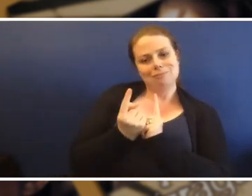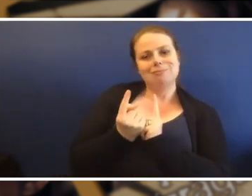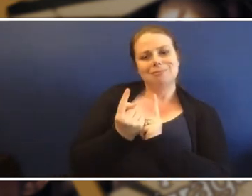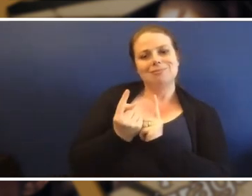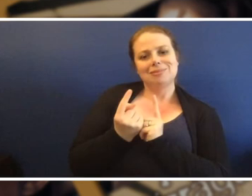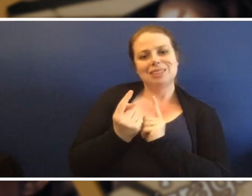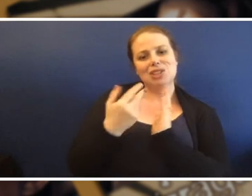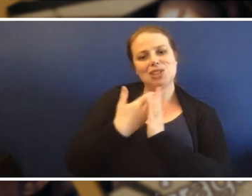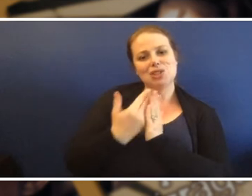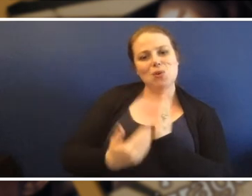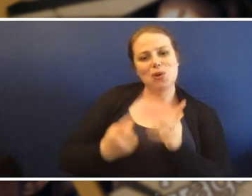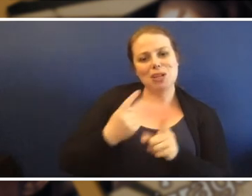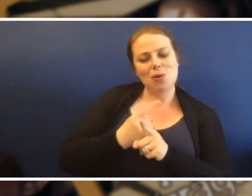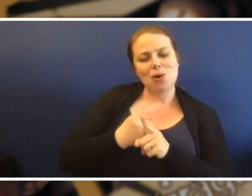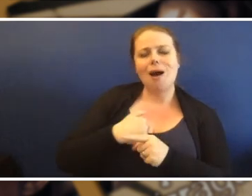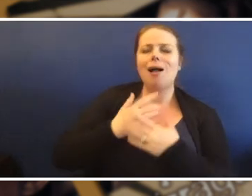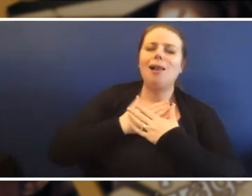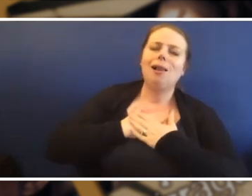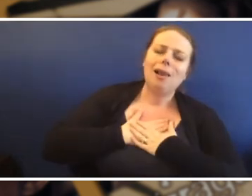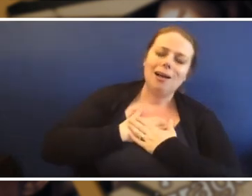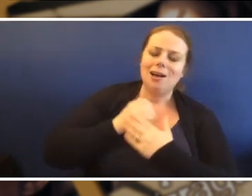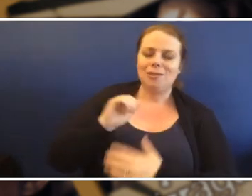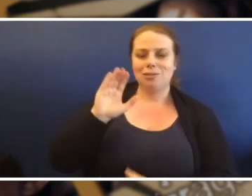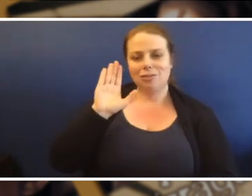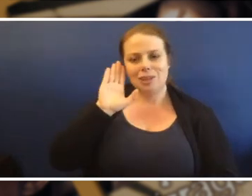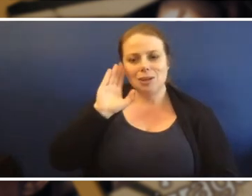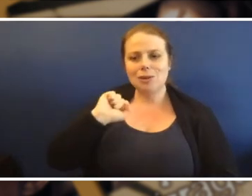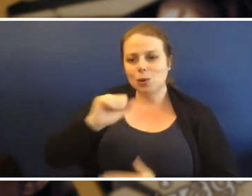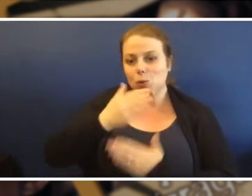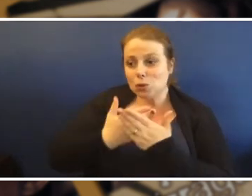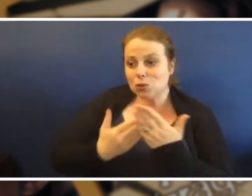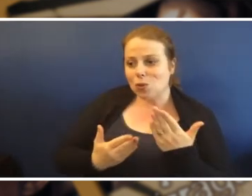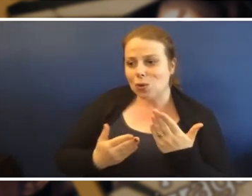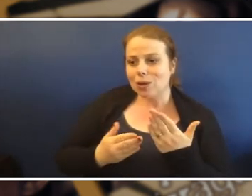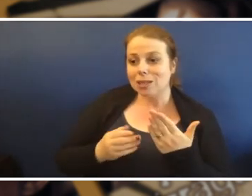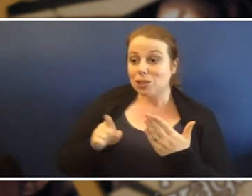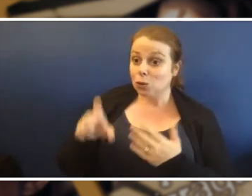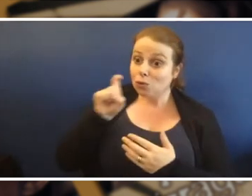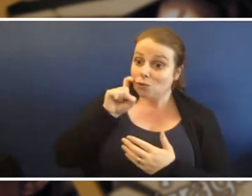I have absolutely loved hearing your stories and chatting with you. Did you have fun